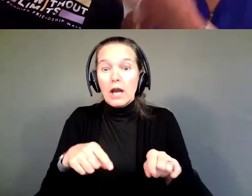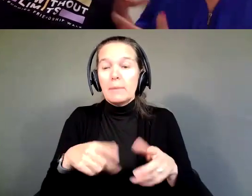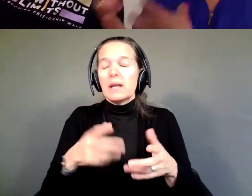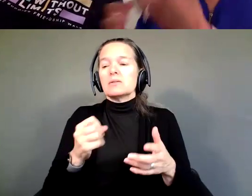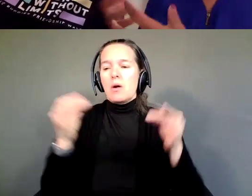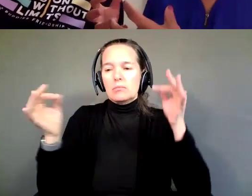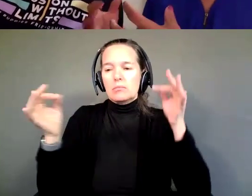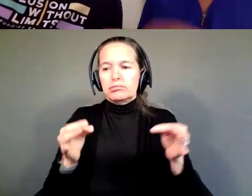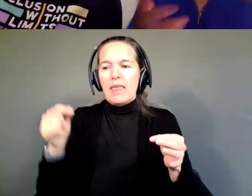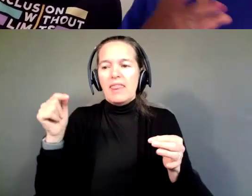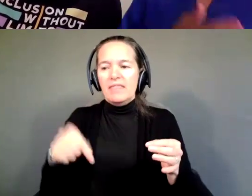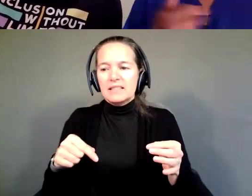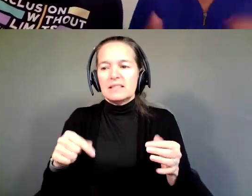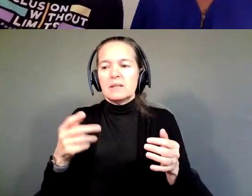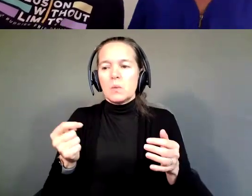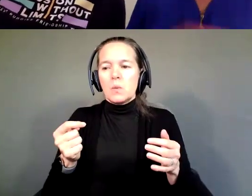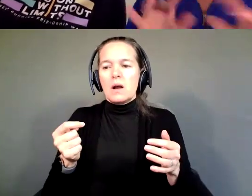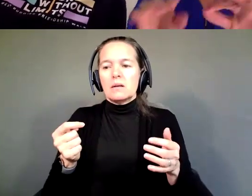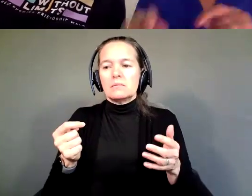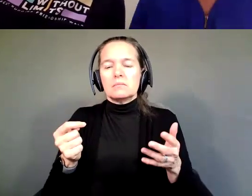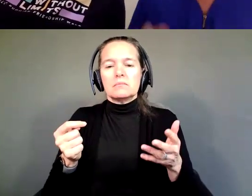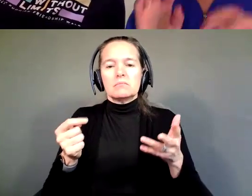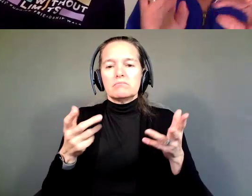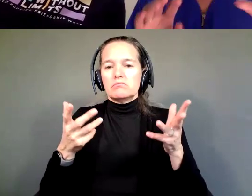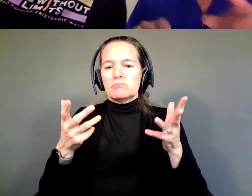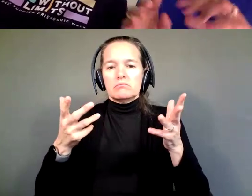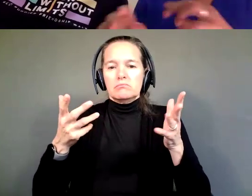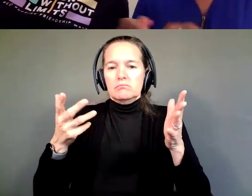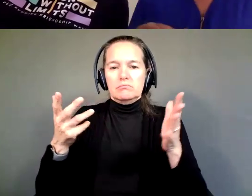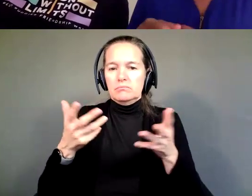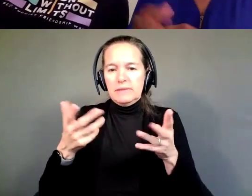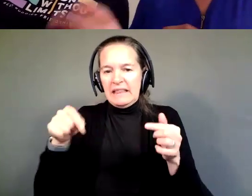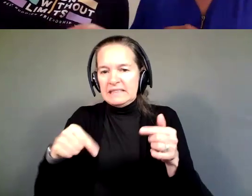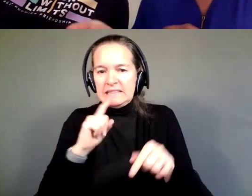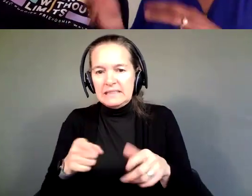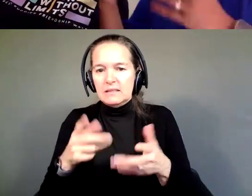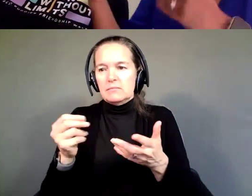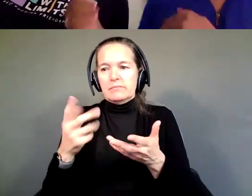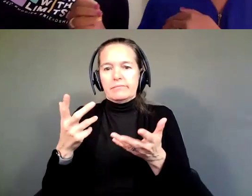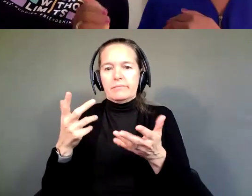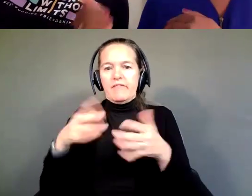This is what the structure is. He immediately went and looked it up, found out I was the registered agent, listed as the manager.